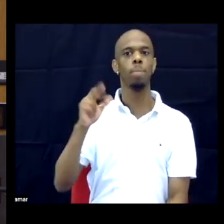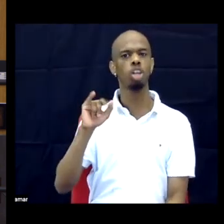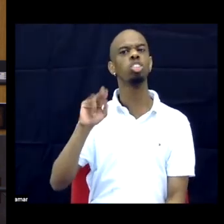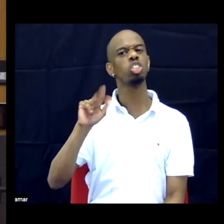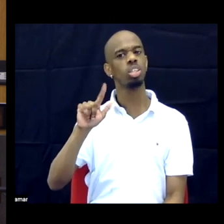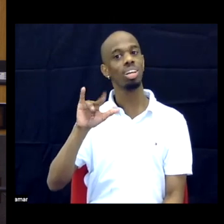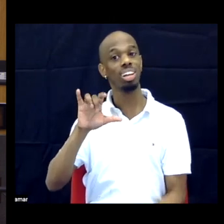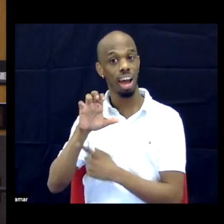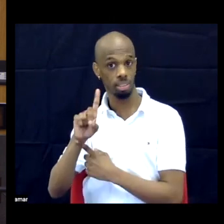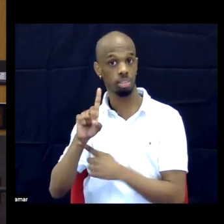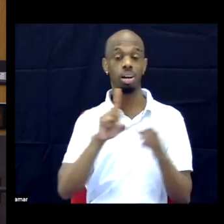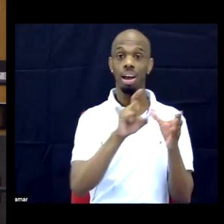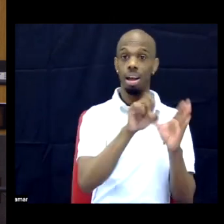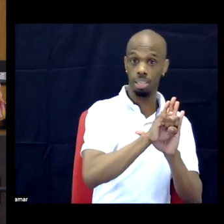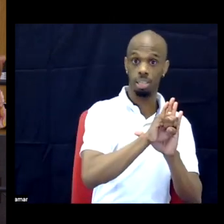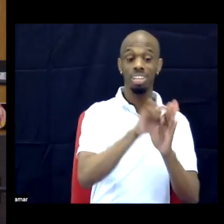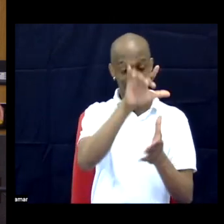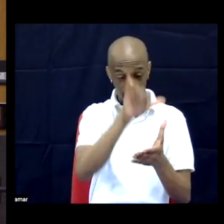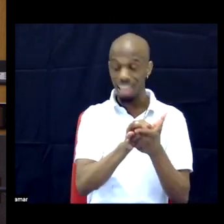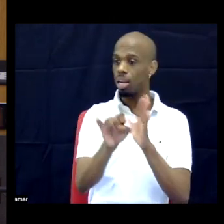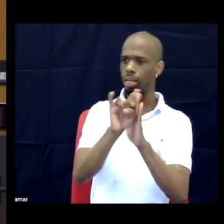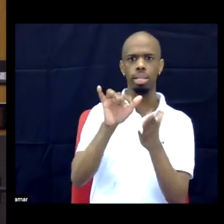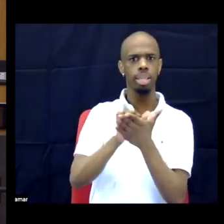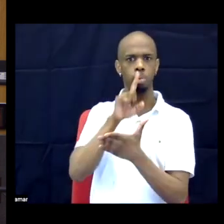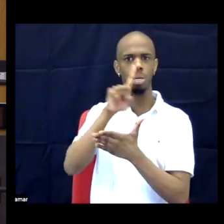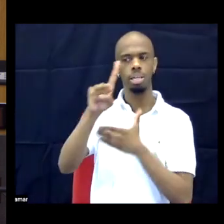That is the identity that is most impactful for them because they don't think about their